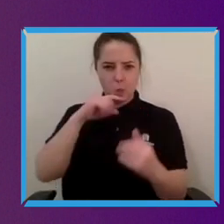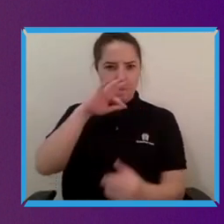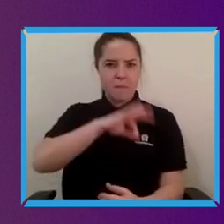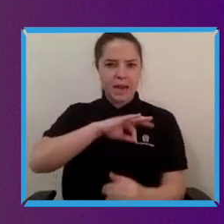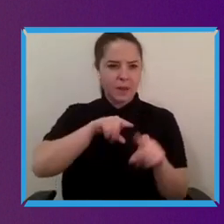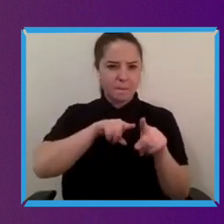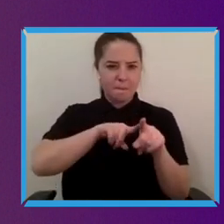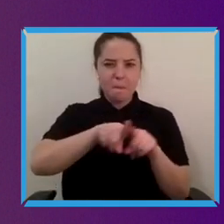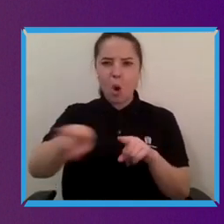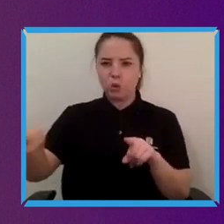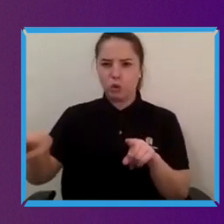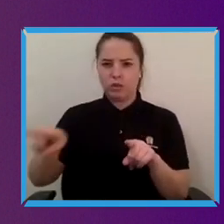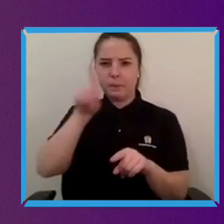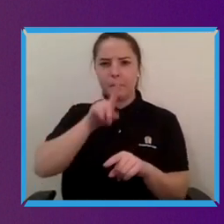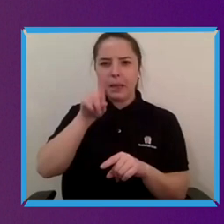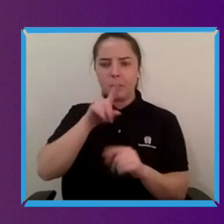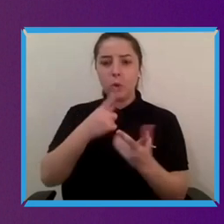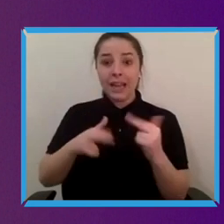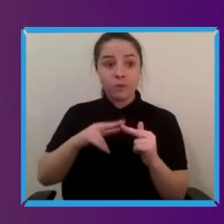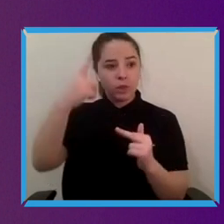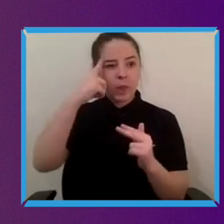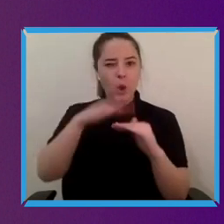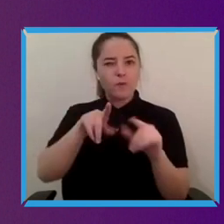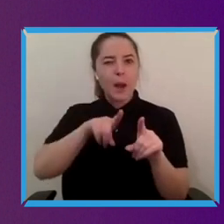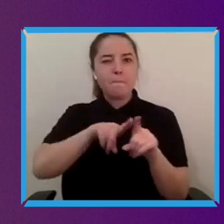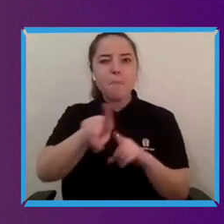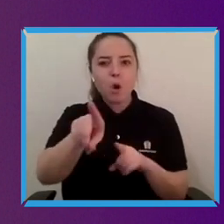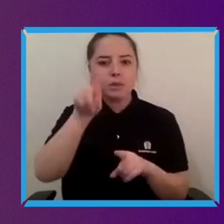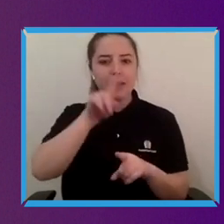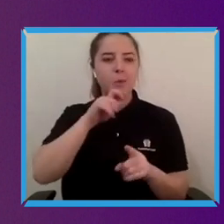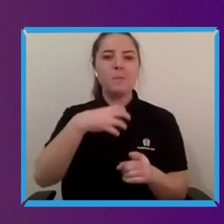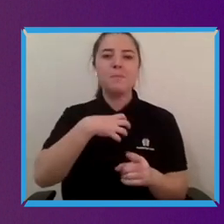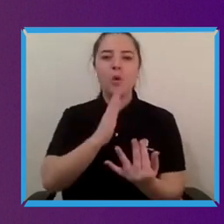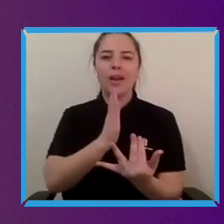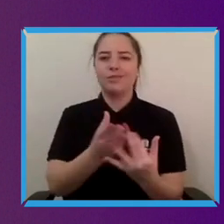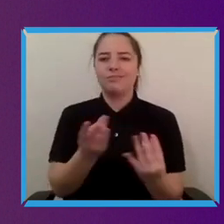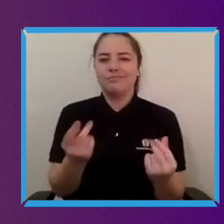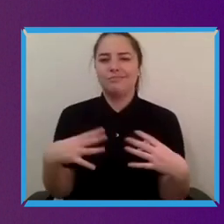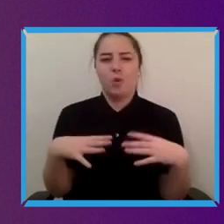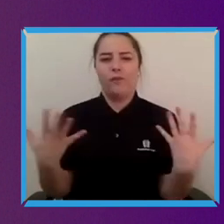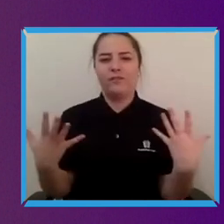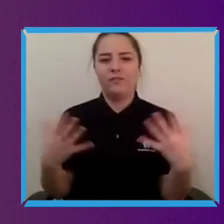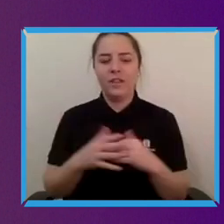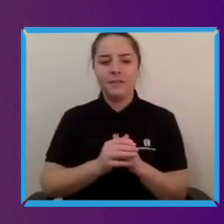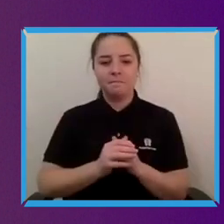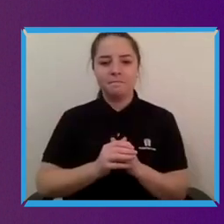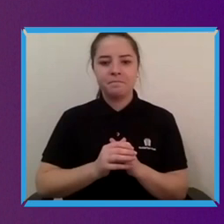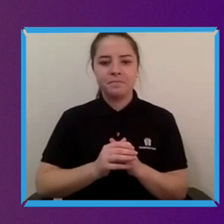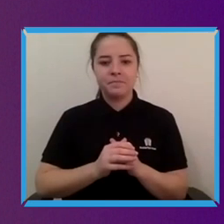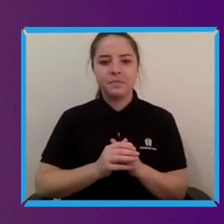that way we are going to build a much more inclusive society much more inclusive products and services that everyone can use regardless of